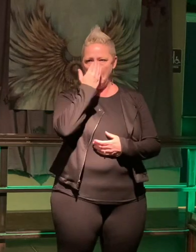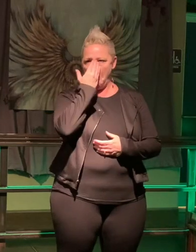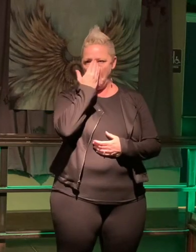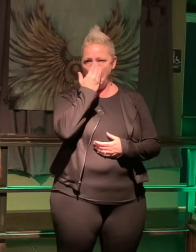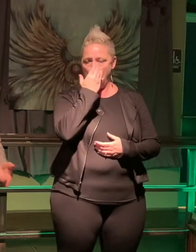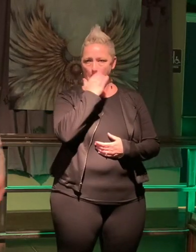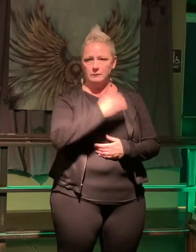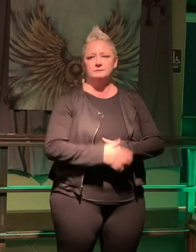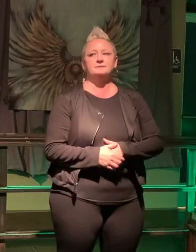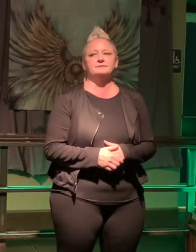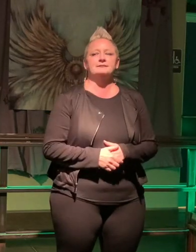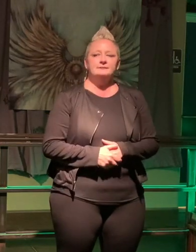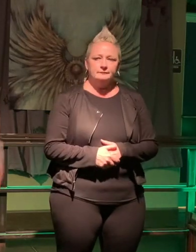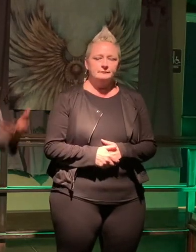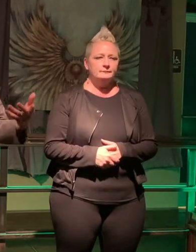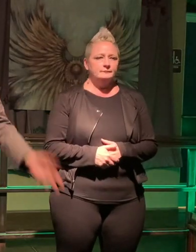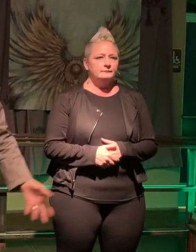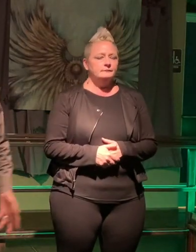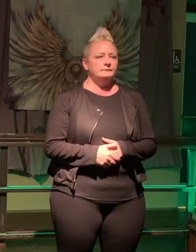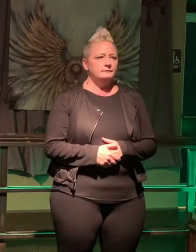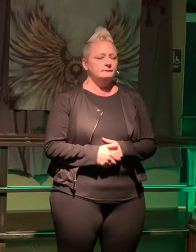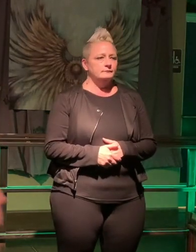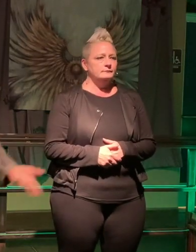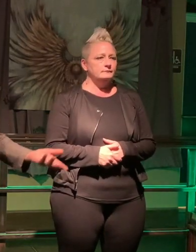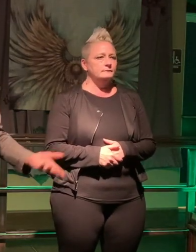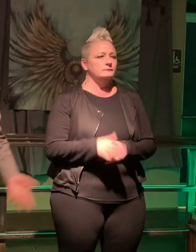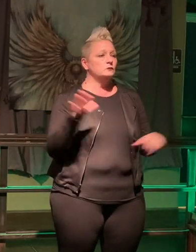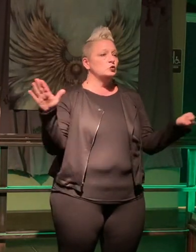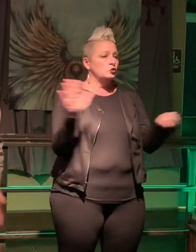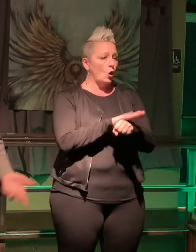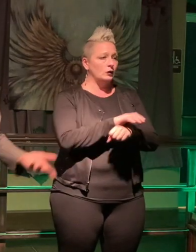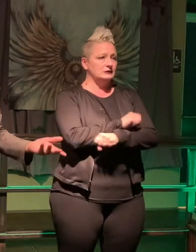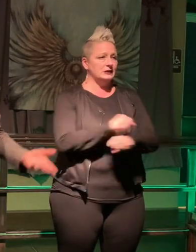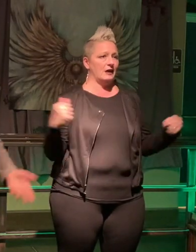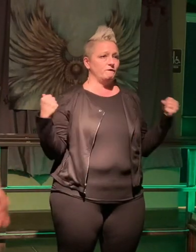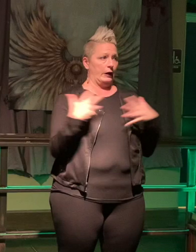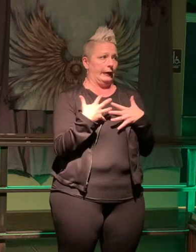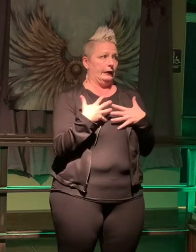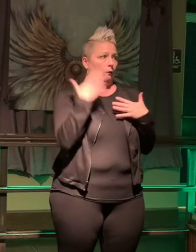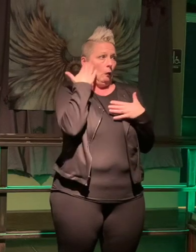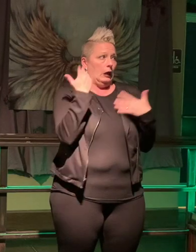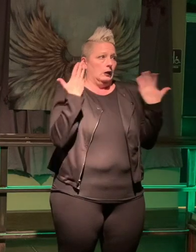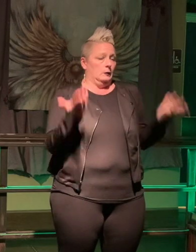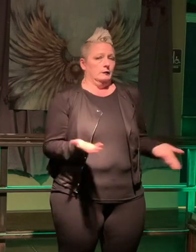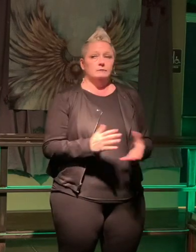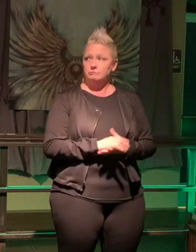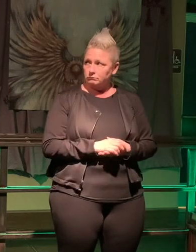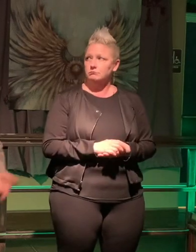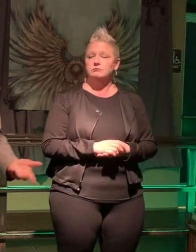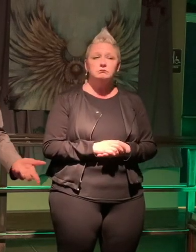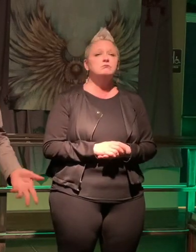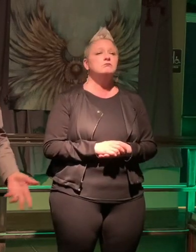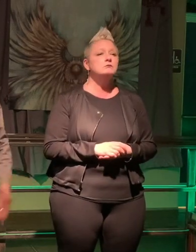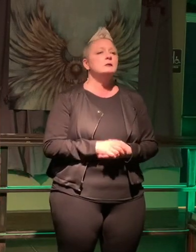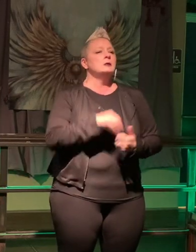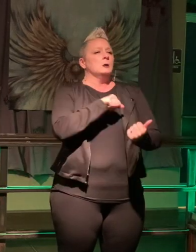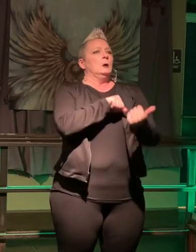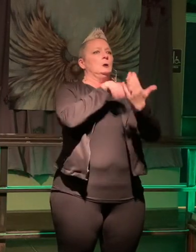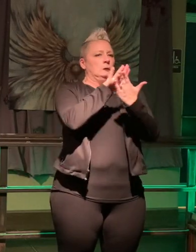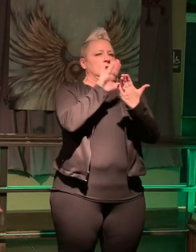um completely stage fright, I'm not sure why, but anyway, I'm gonna face that fear, so thank you!